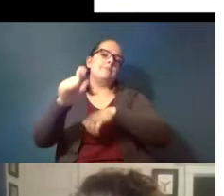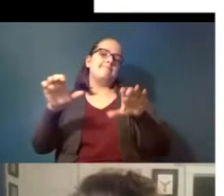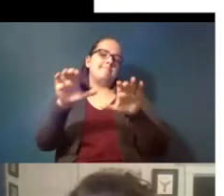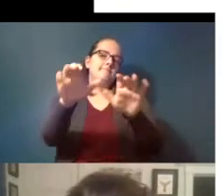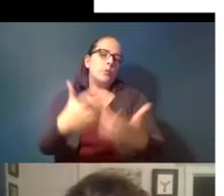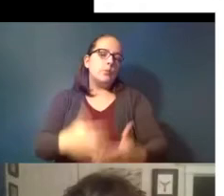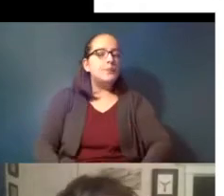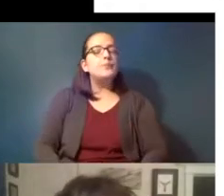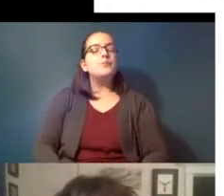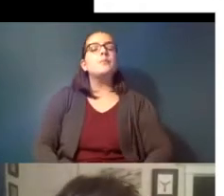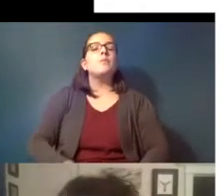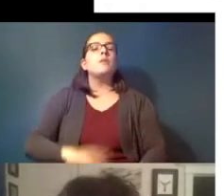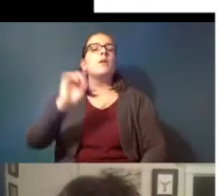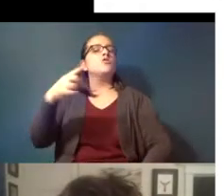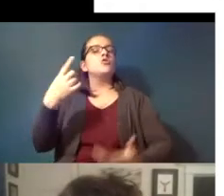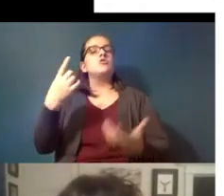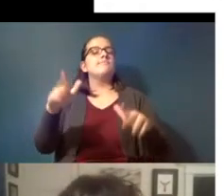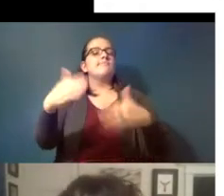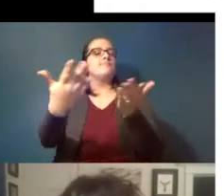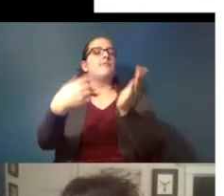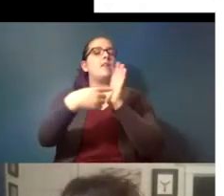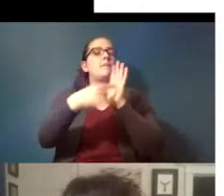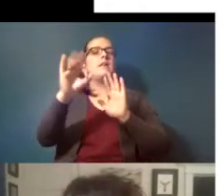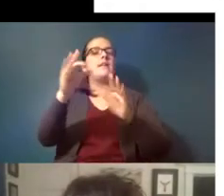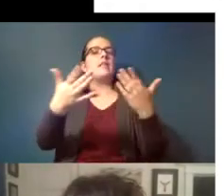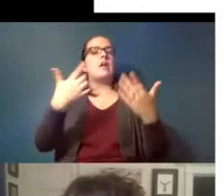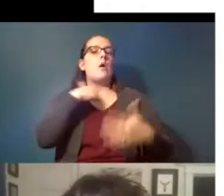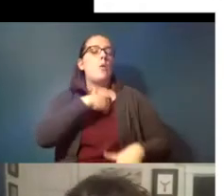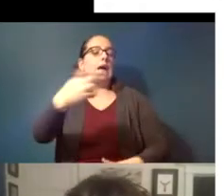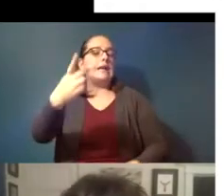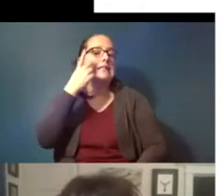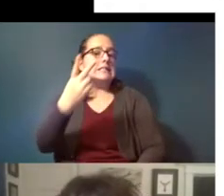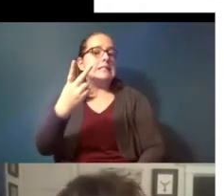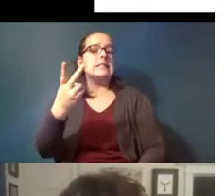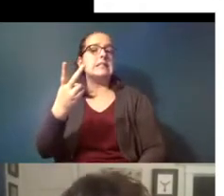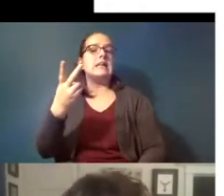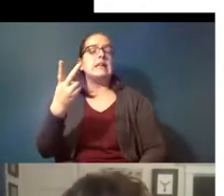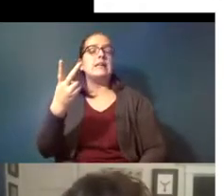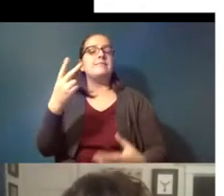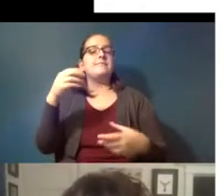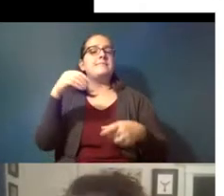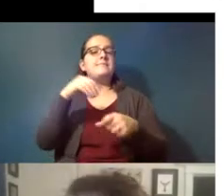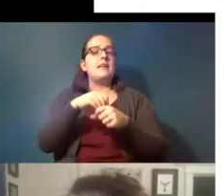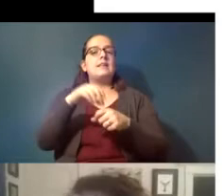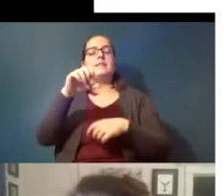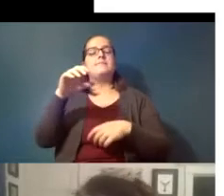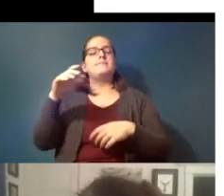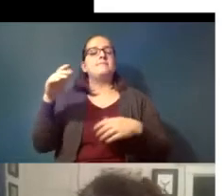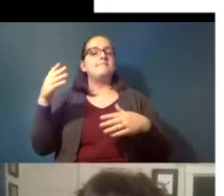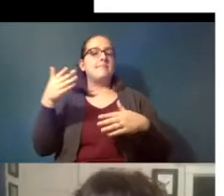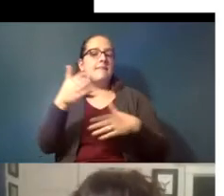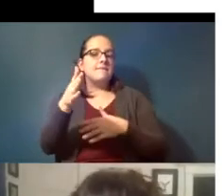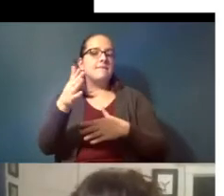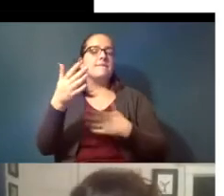um just to give an example of things that we see in seafood species this is a study that was done